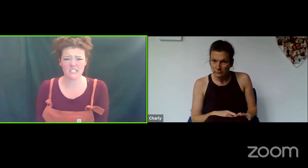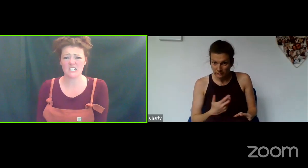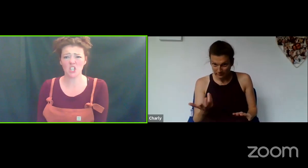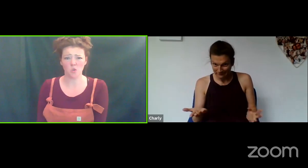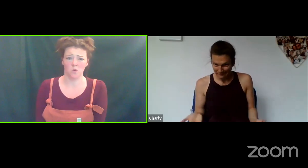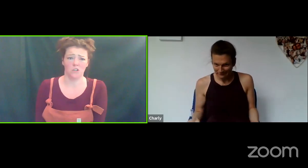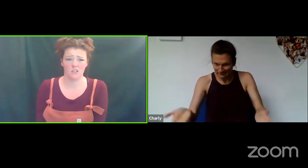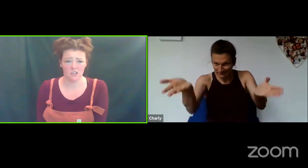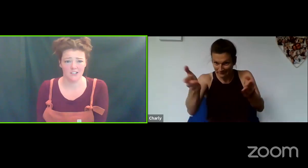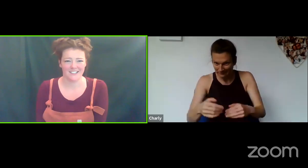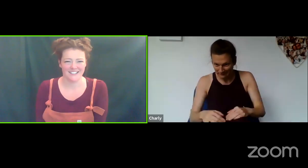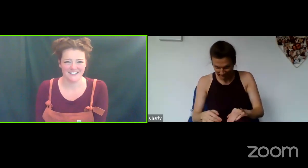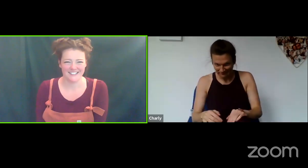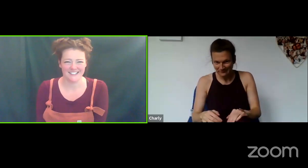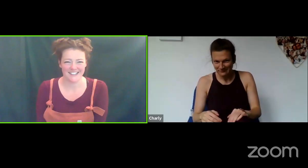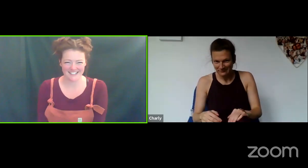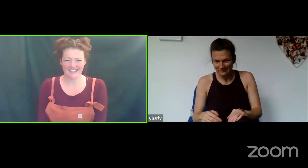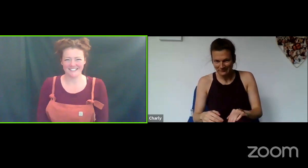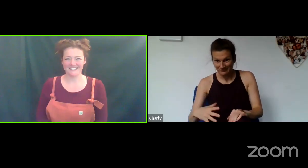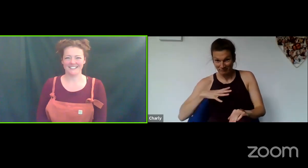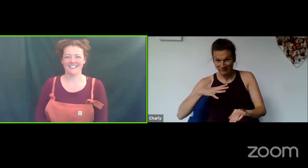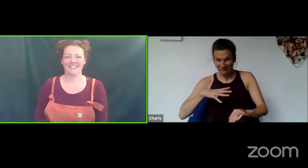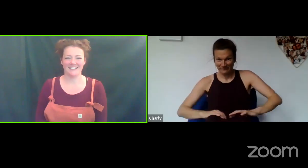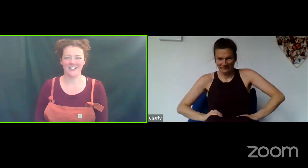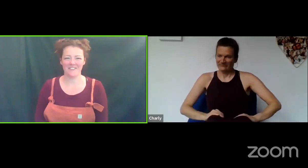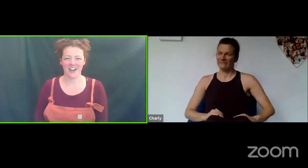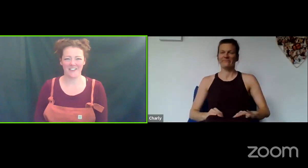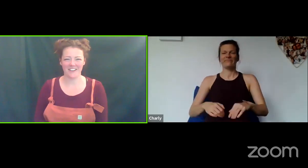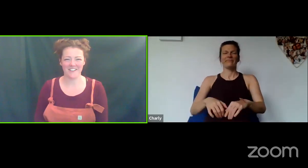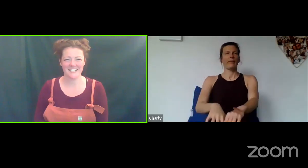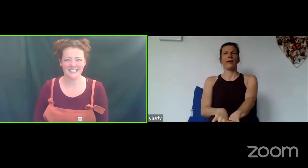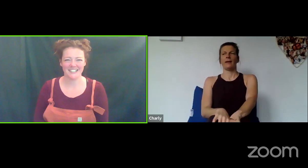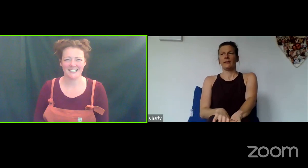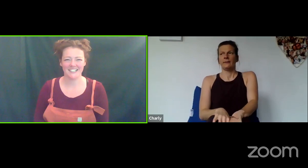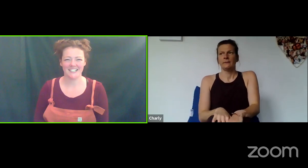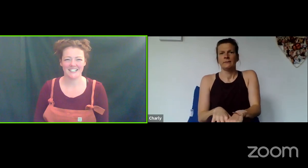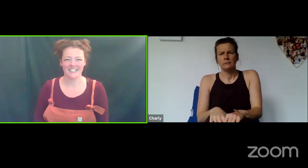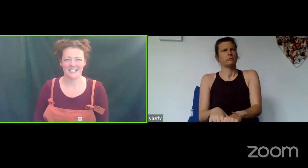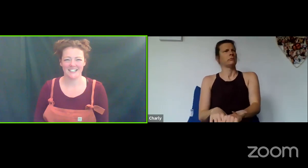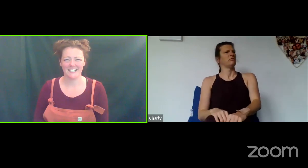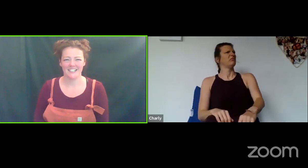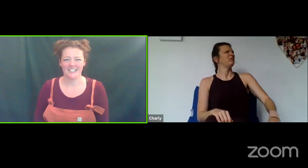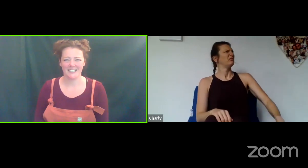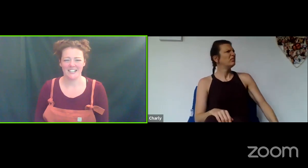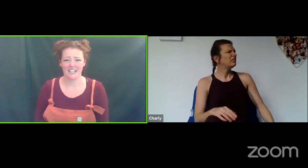What does he do? That's it! You have a go. Are you ready?